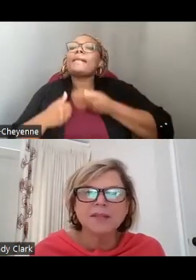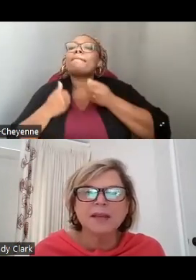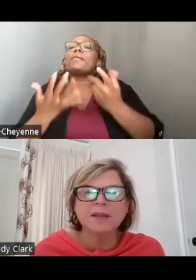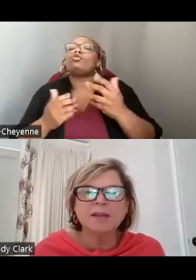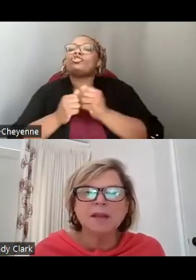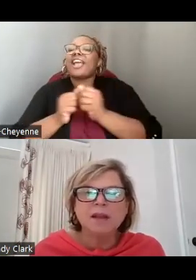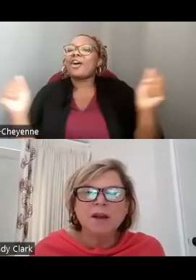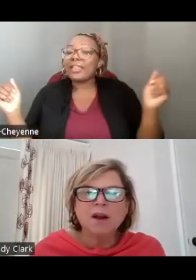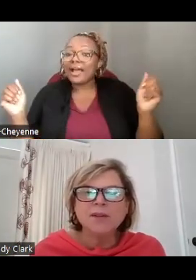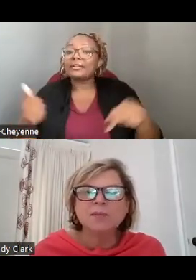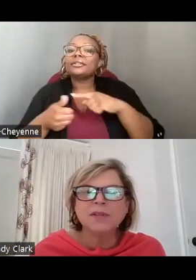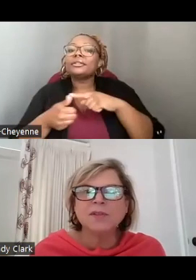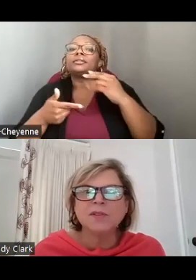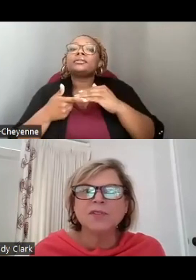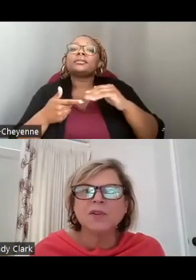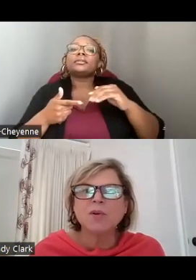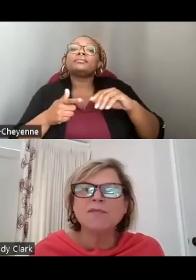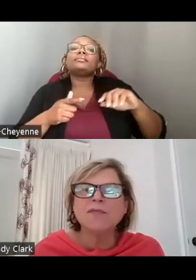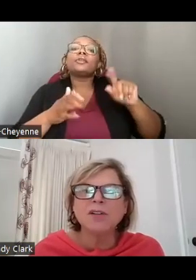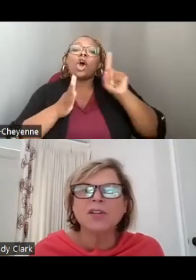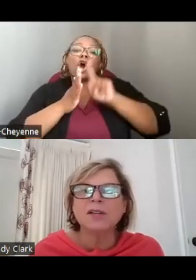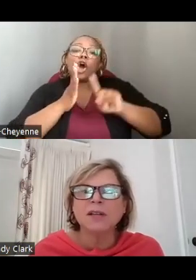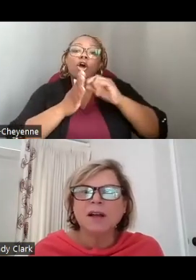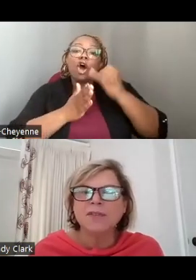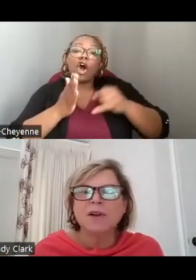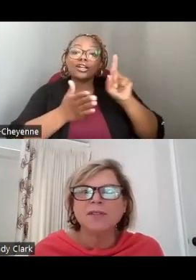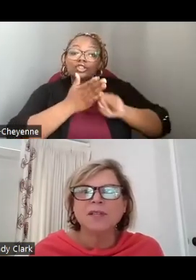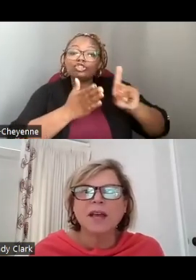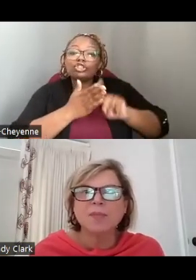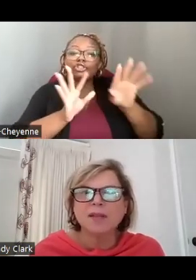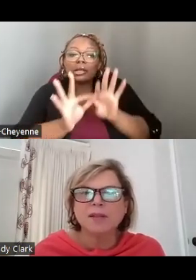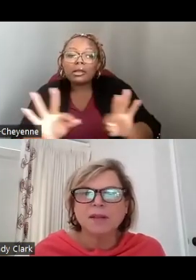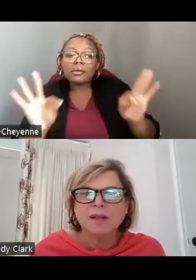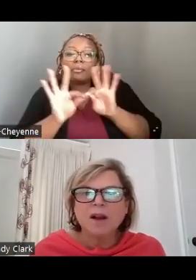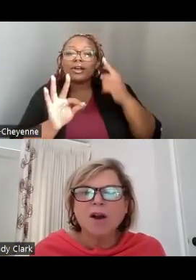SECOND, ARTS RESEARCH IS A CORE FUNCTION OF THE ARTS ENDOWMENT.